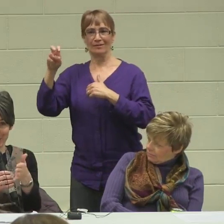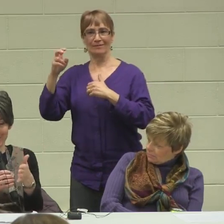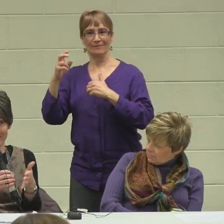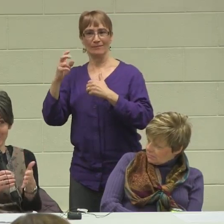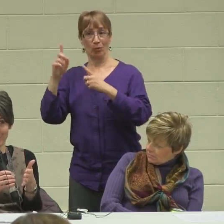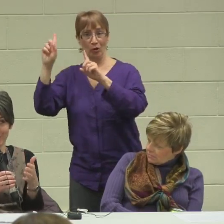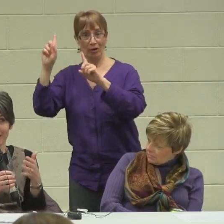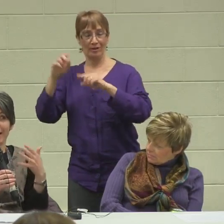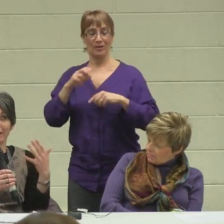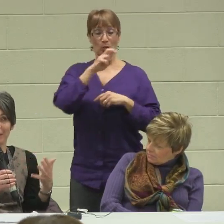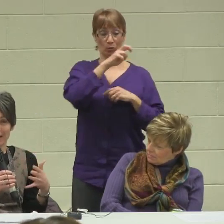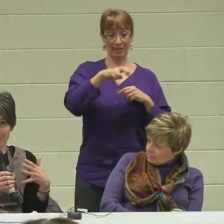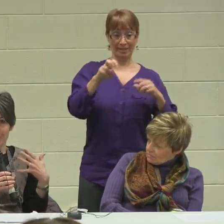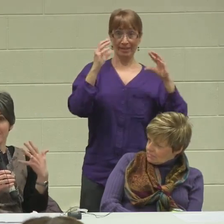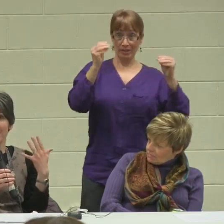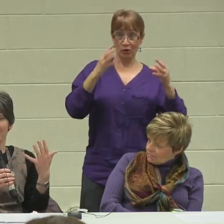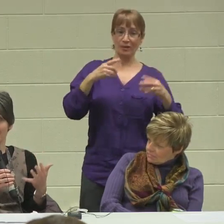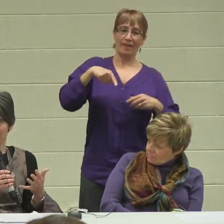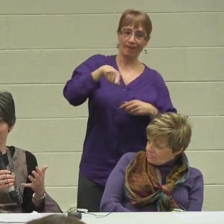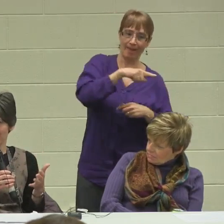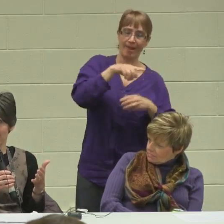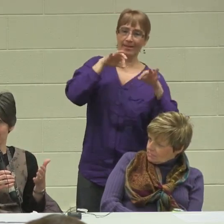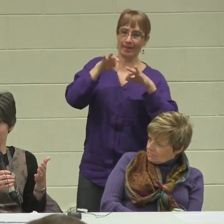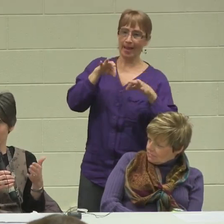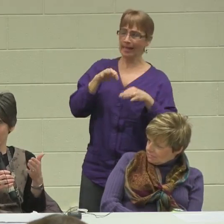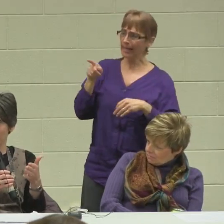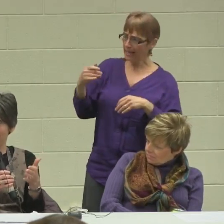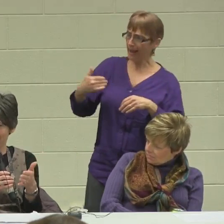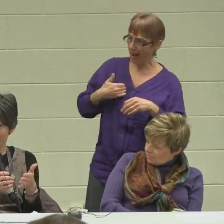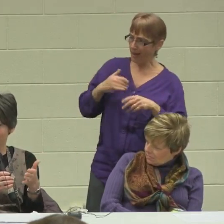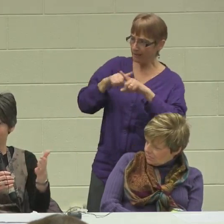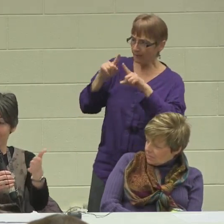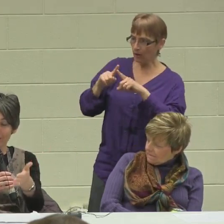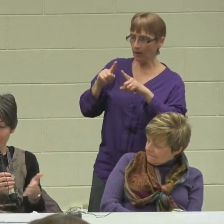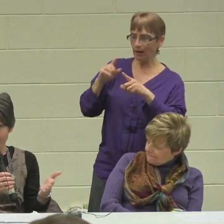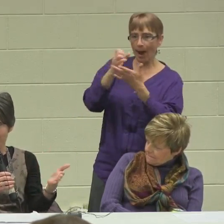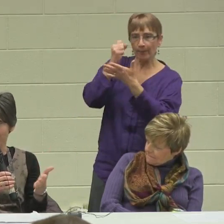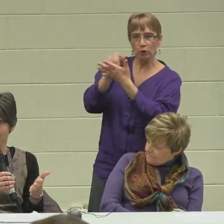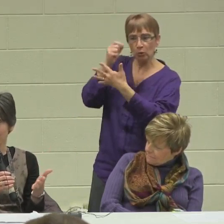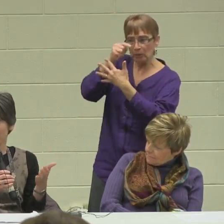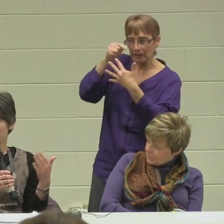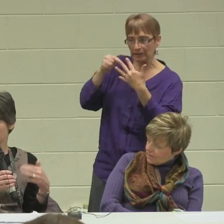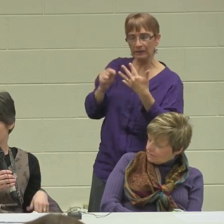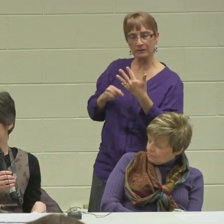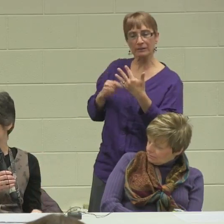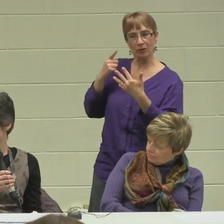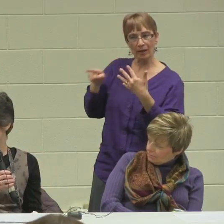teachers explaining to me the opportunities that Rem had available to him, and then talking to Rem,